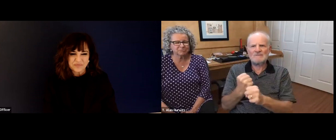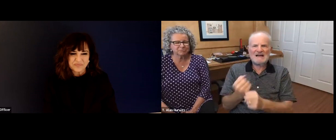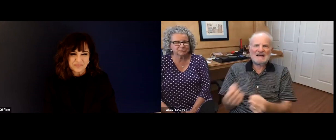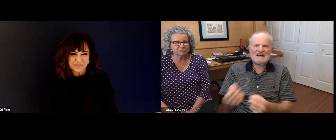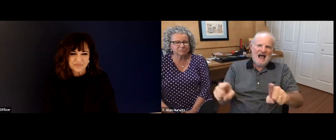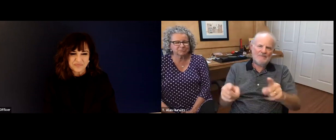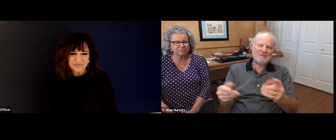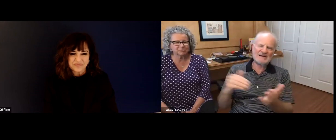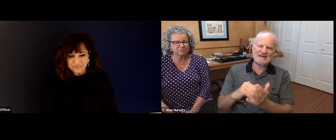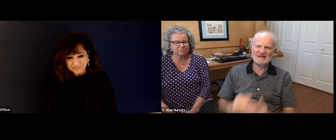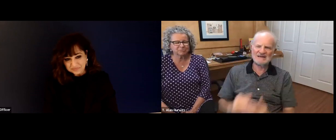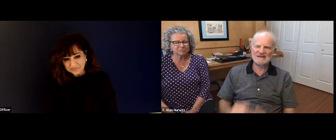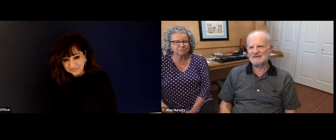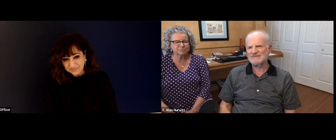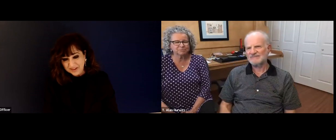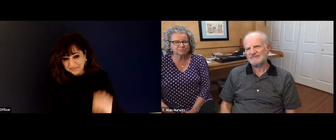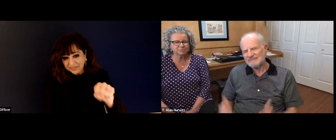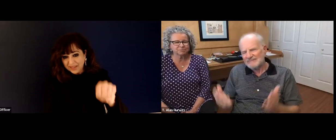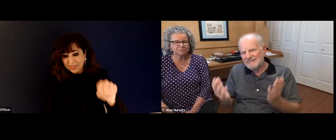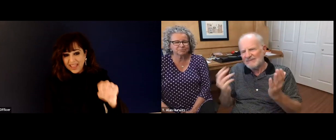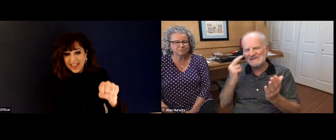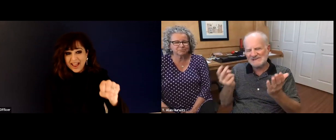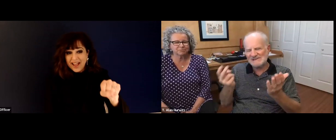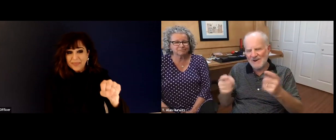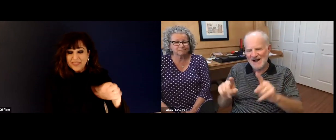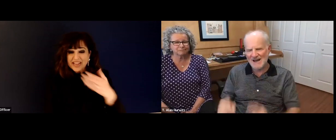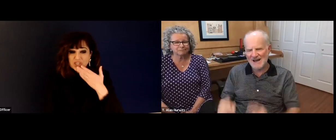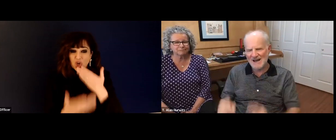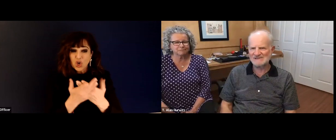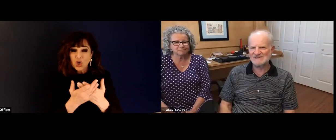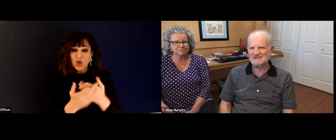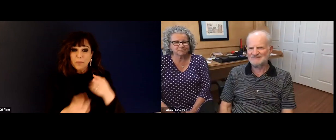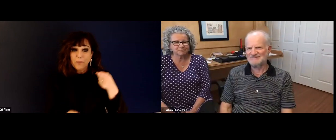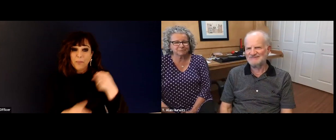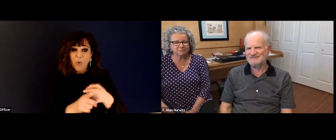So I'm hopeful that nowadays, you know, that people are